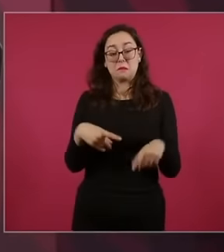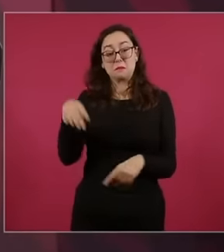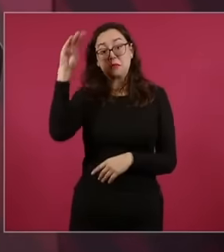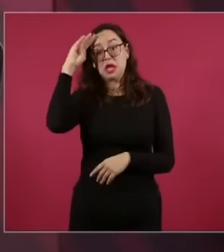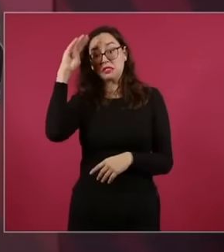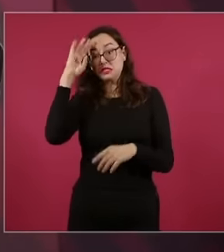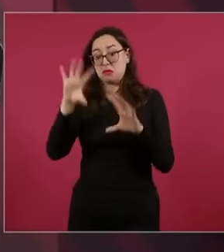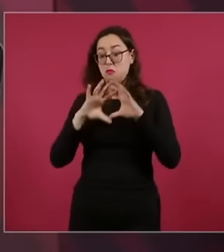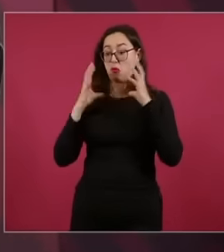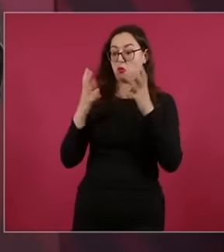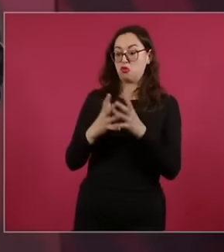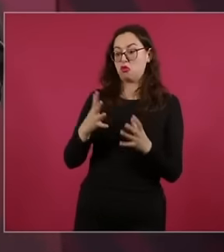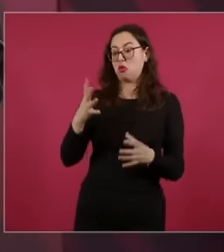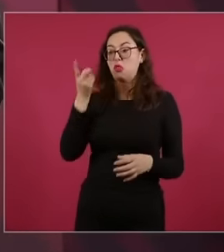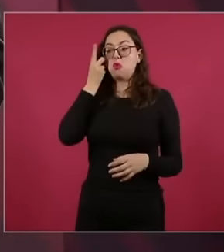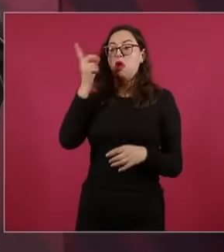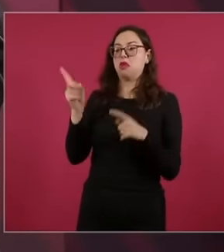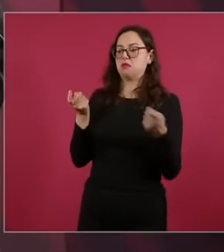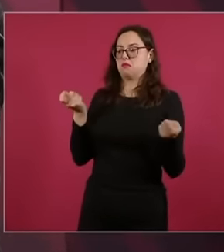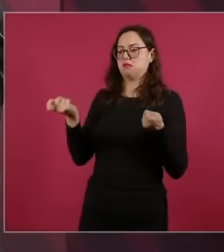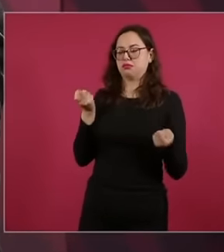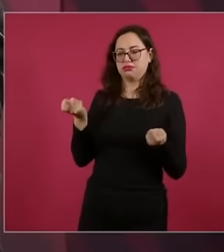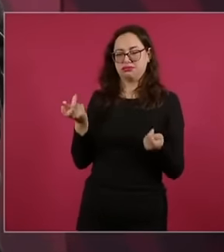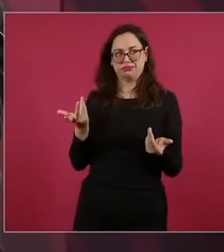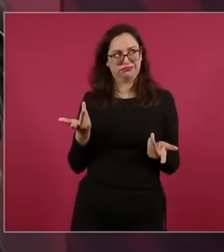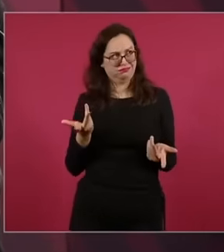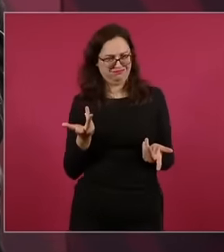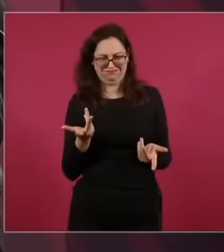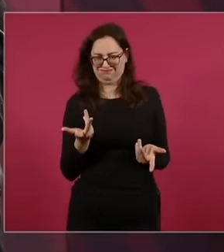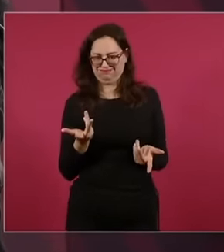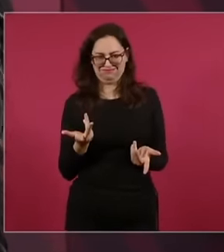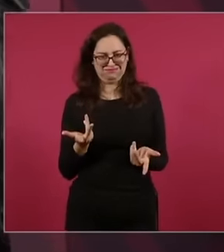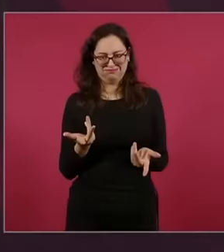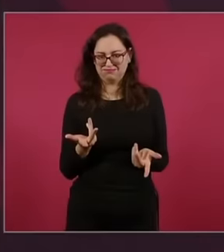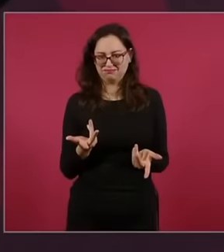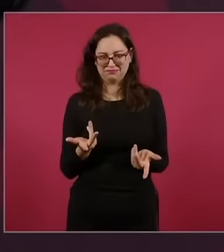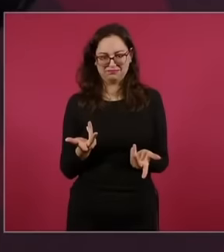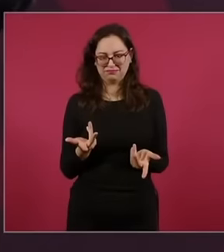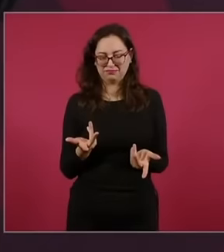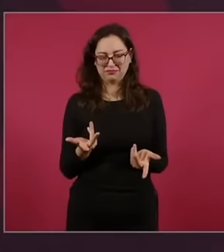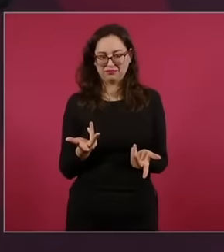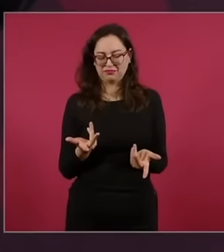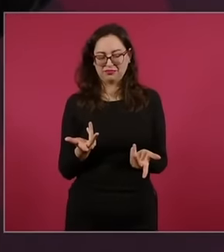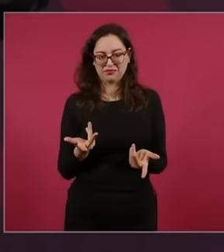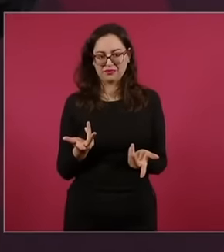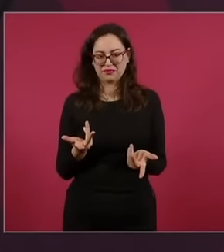world and fill